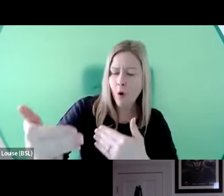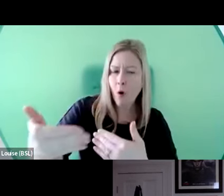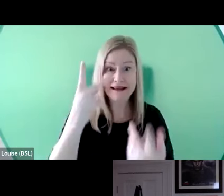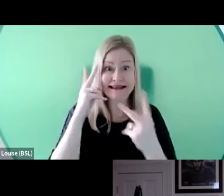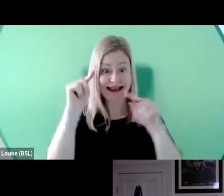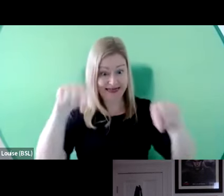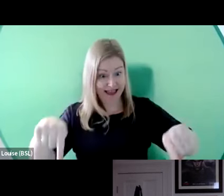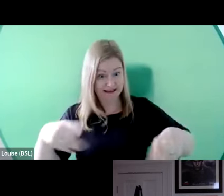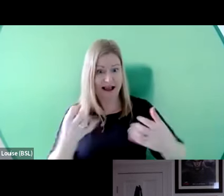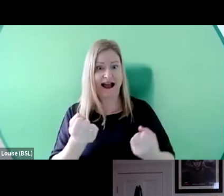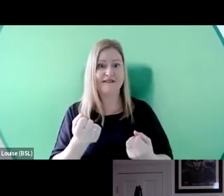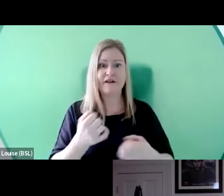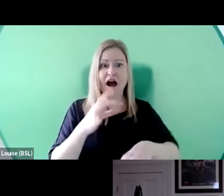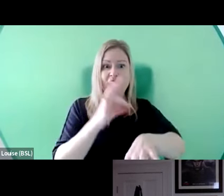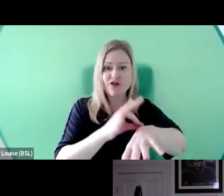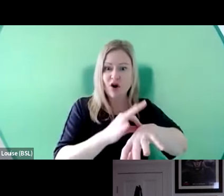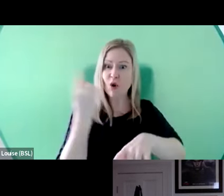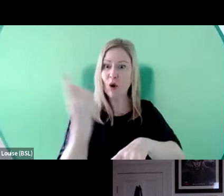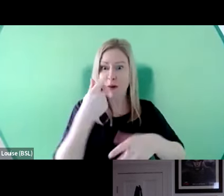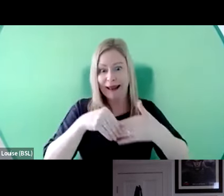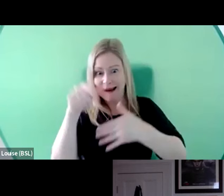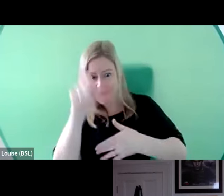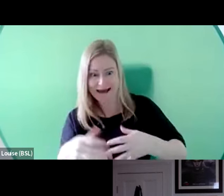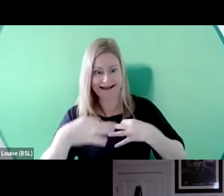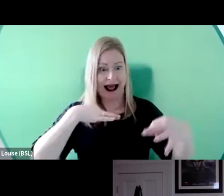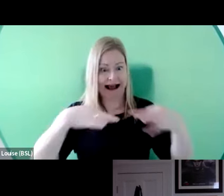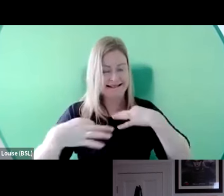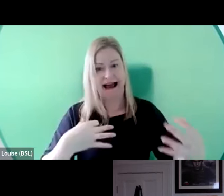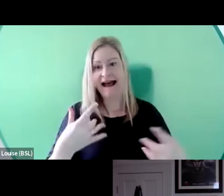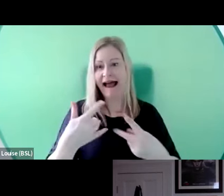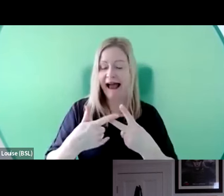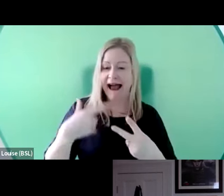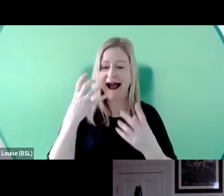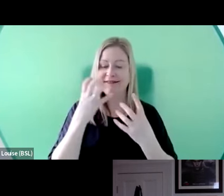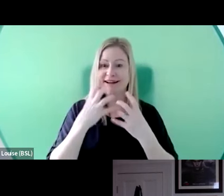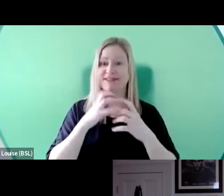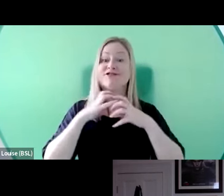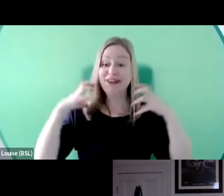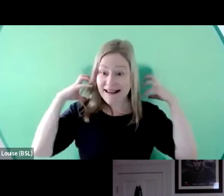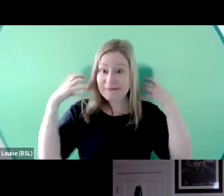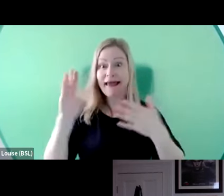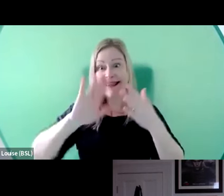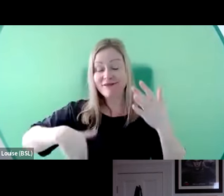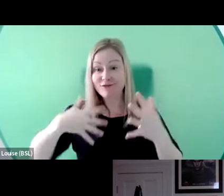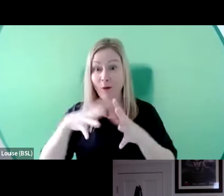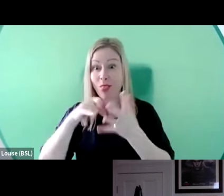a Doctor Who lead, we've got a Shakespearean lead in the West End. Those are huge victories.